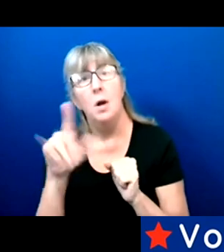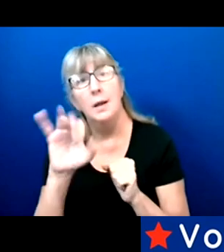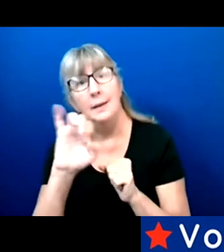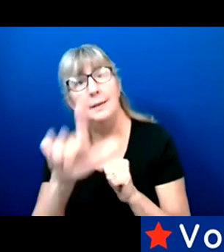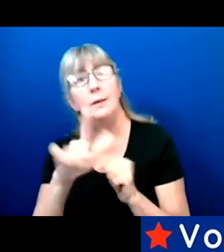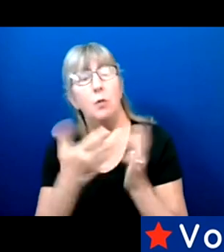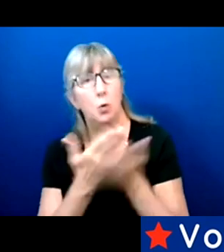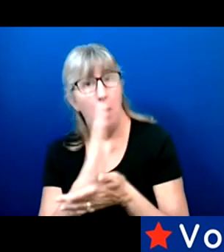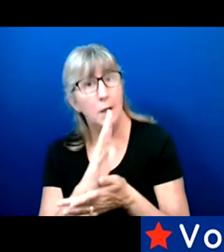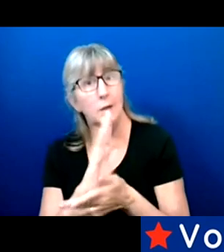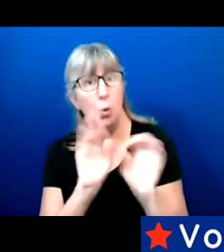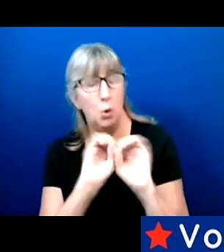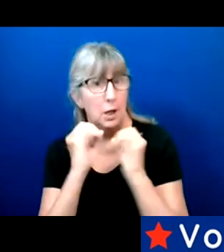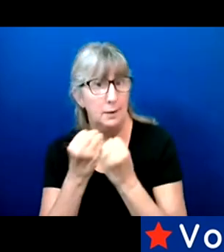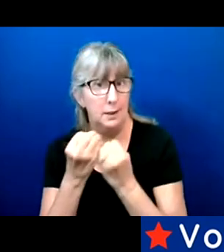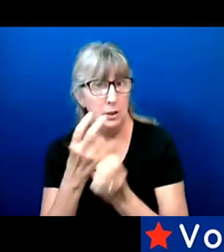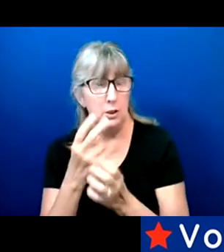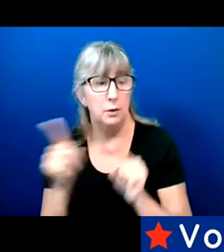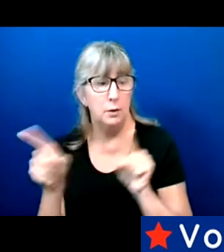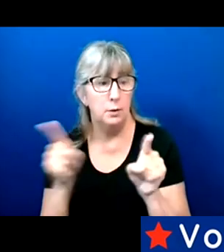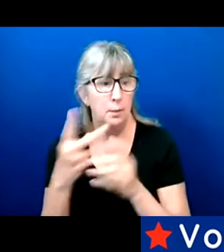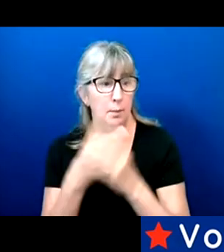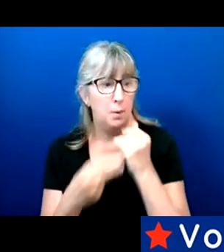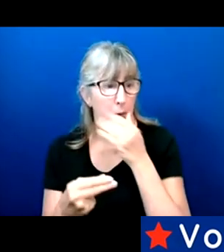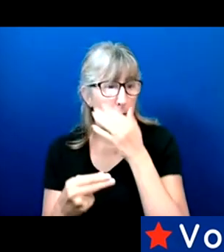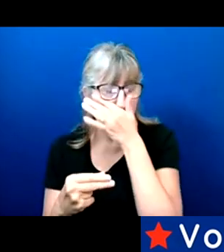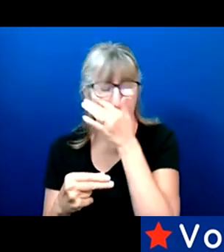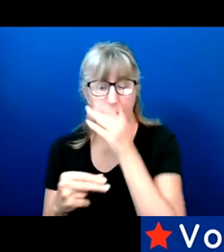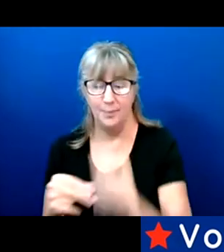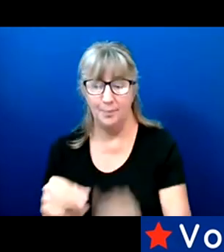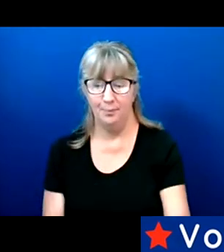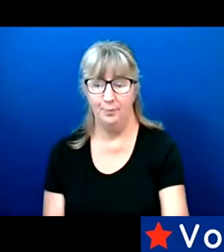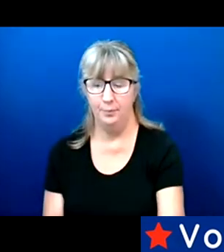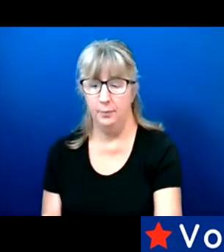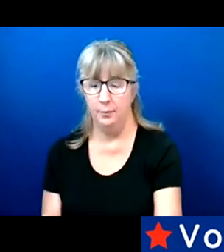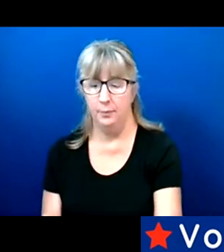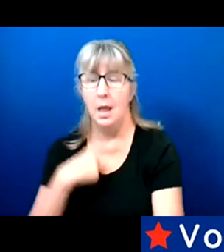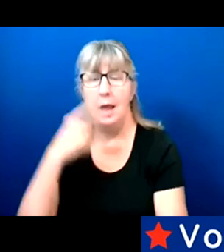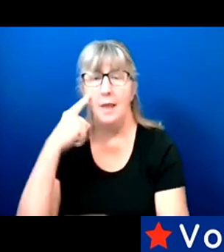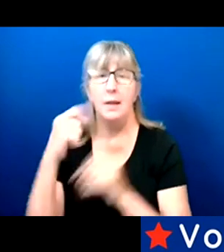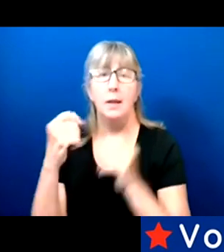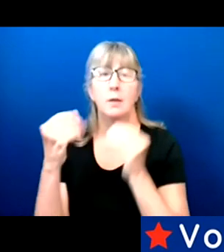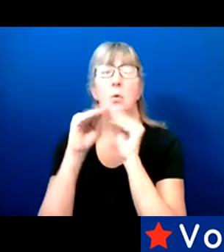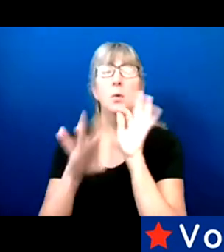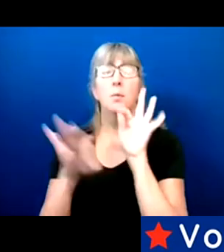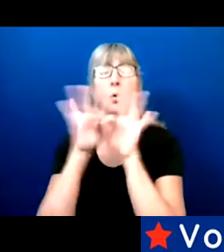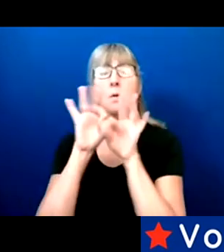I think it is important that our message be more central in their messaging.